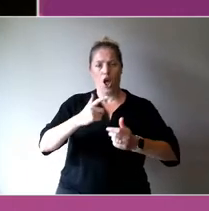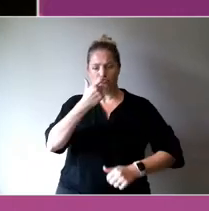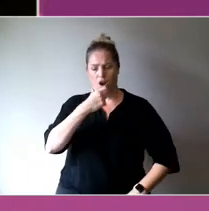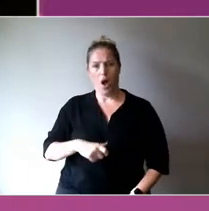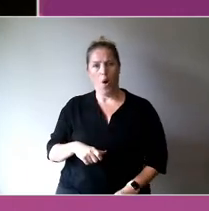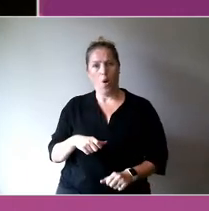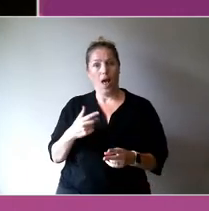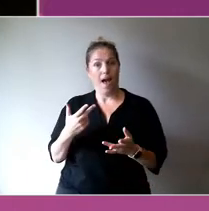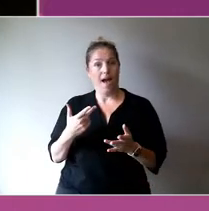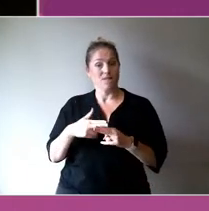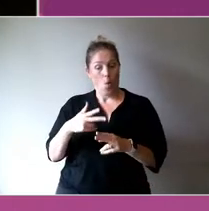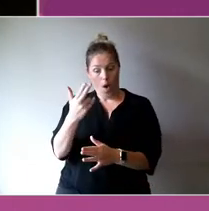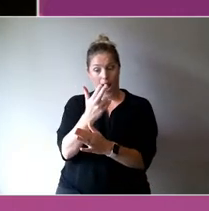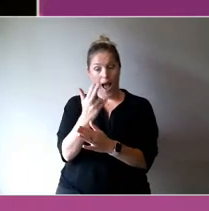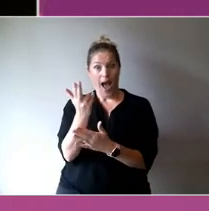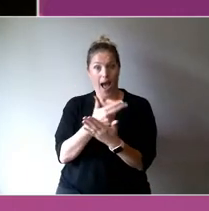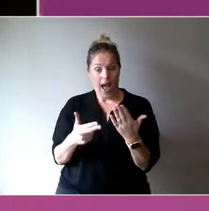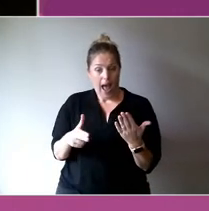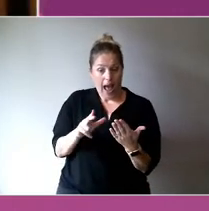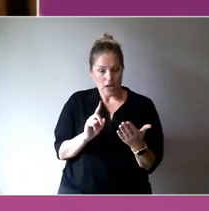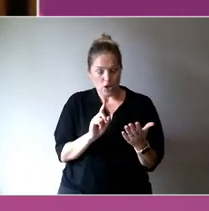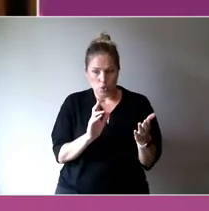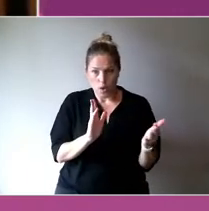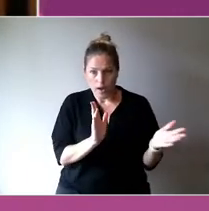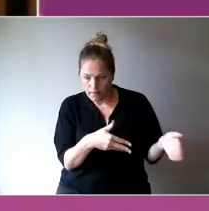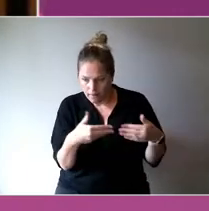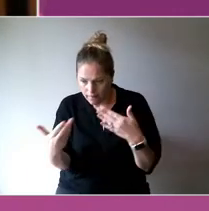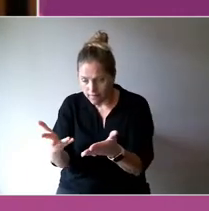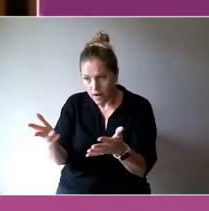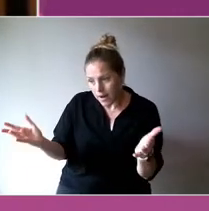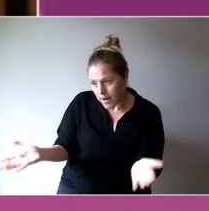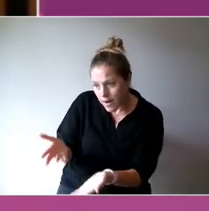them feel confident to engage in this new social order we like to think we're entering